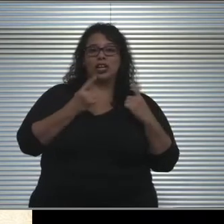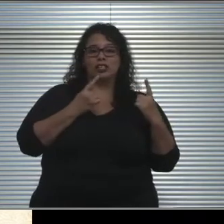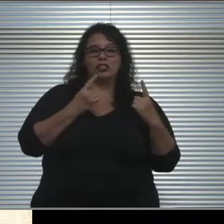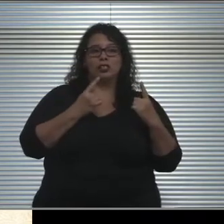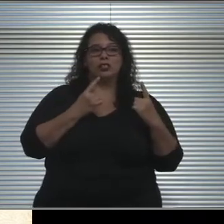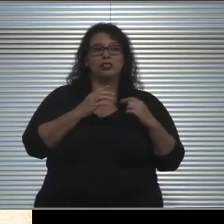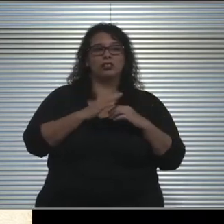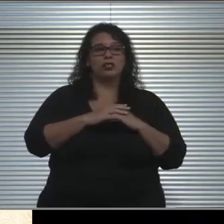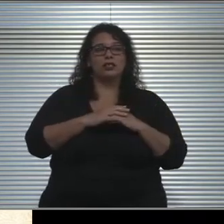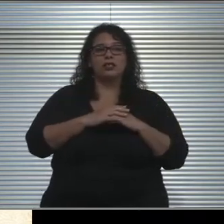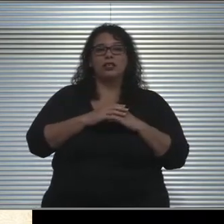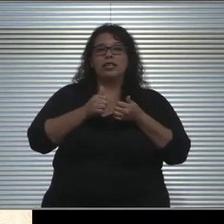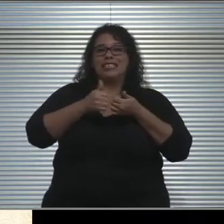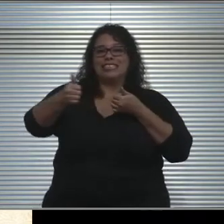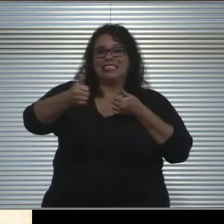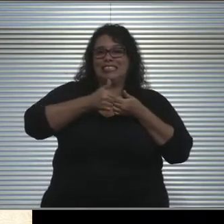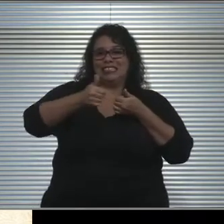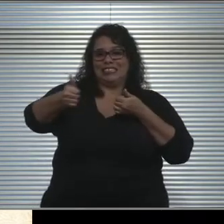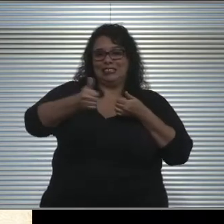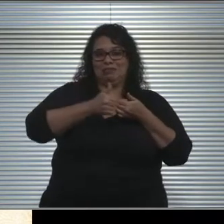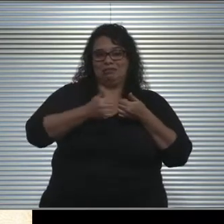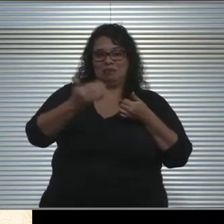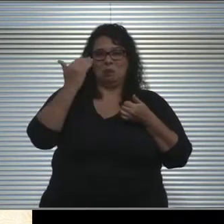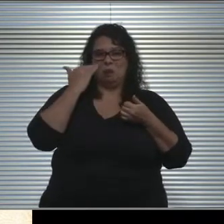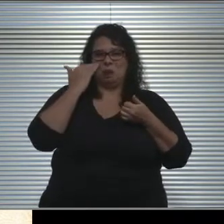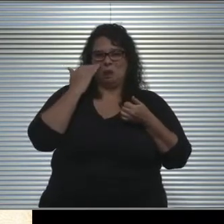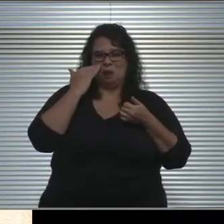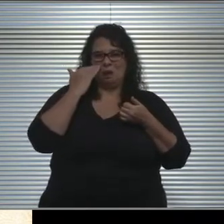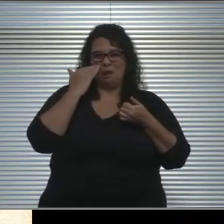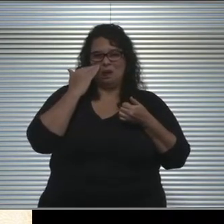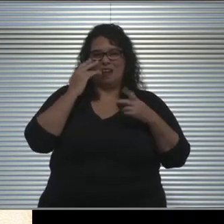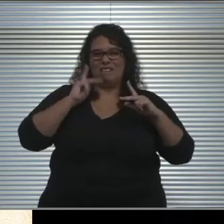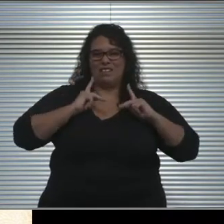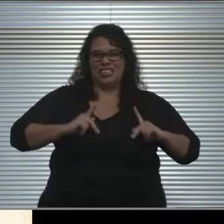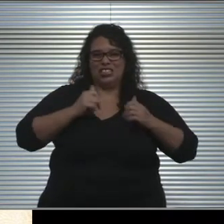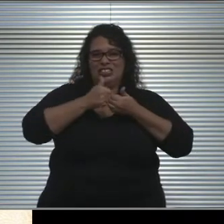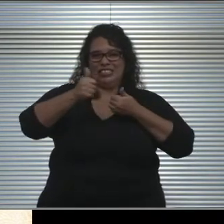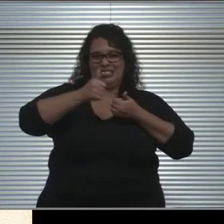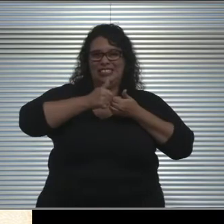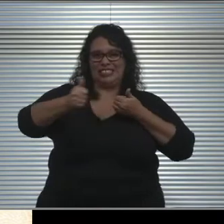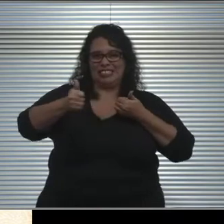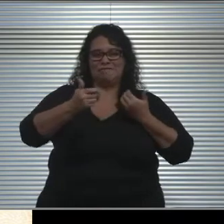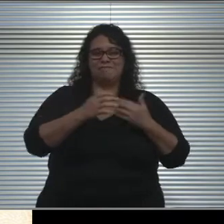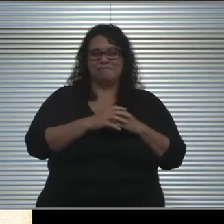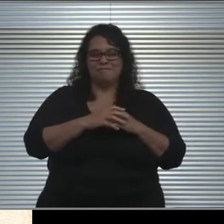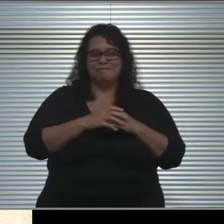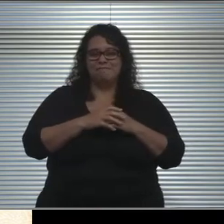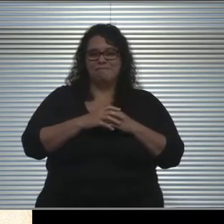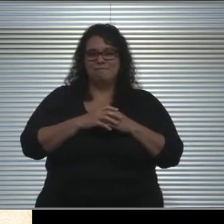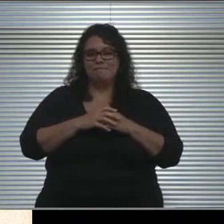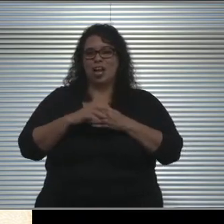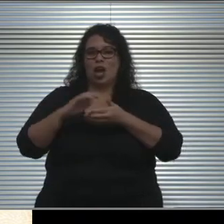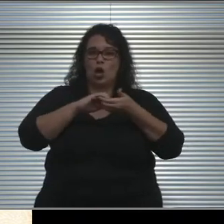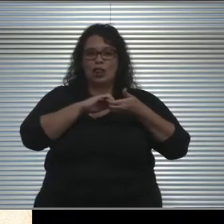I know we've heard that terminology a lot about physical distancing. Also in collaboration with masking,